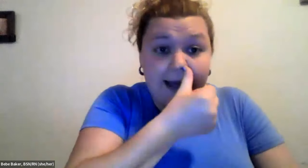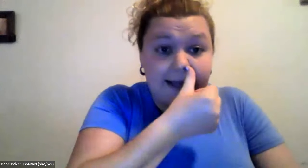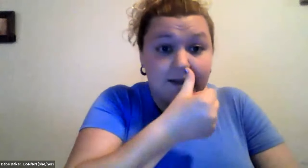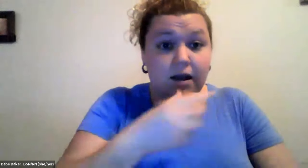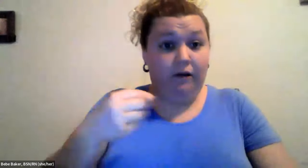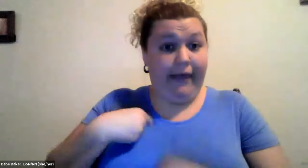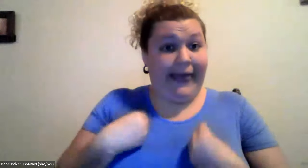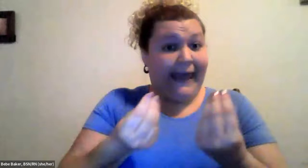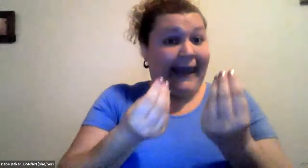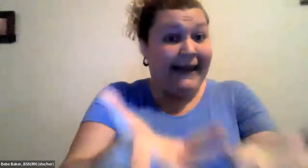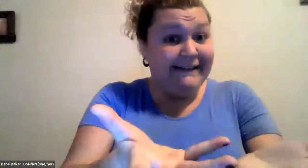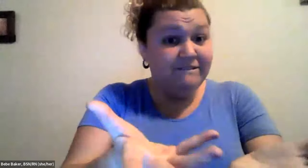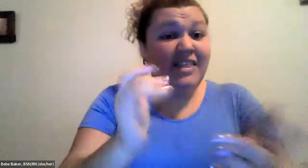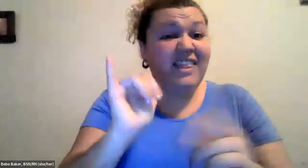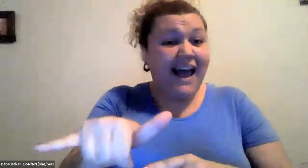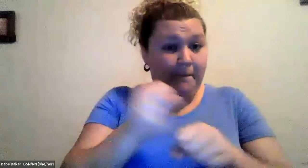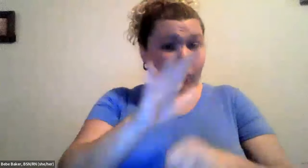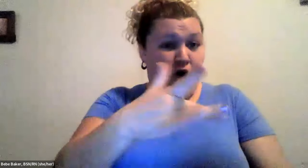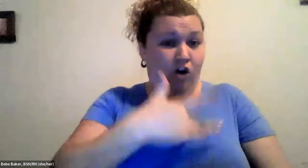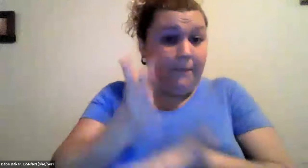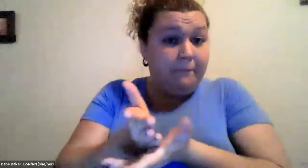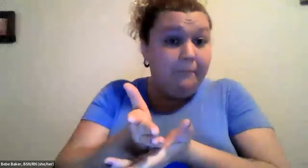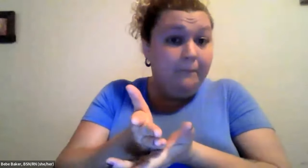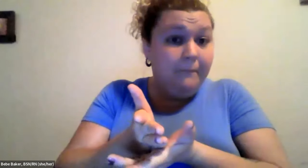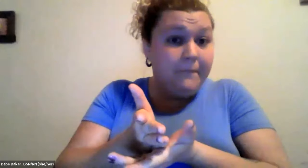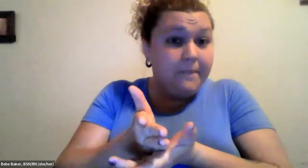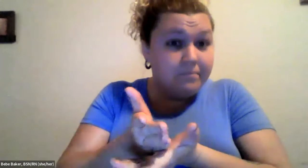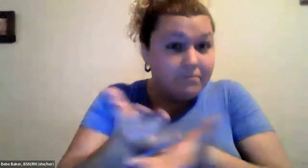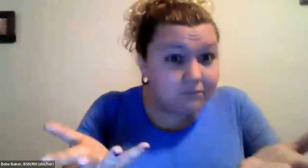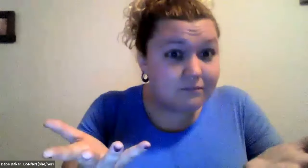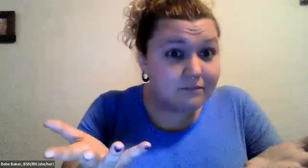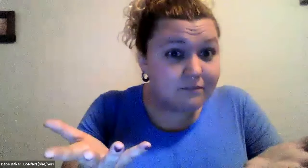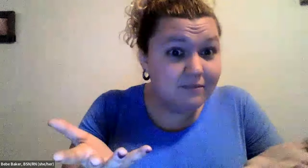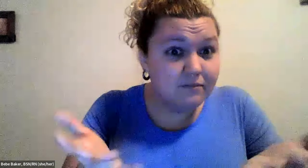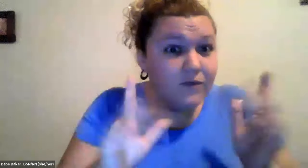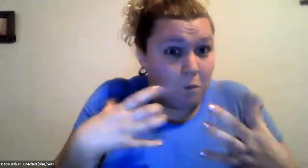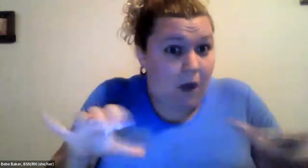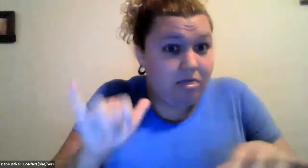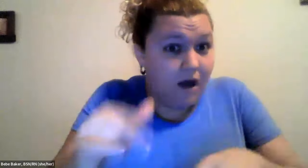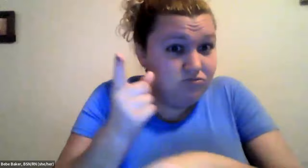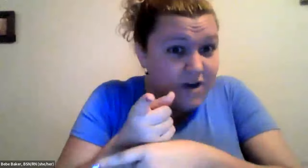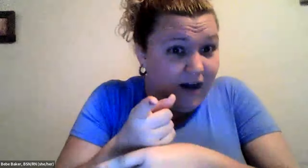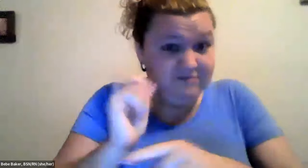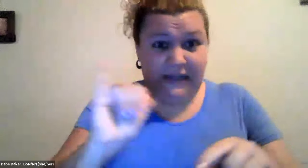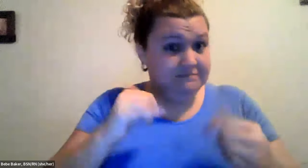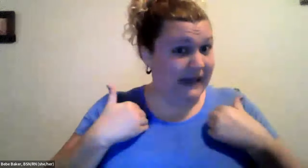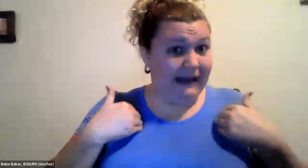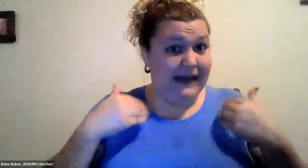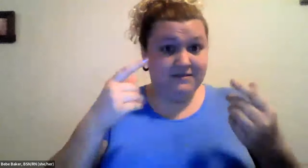Cristine Saunders: So, but if you use cocaine and I were to give you that medication, it would actually make your heart stop and you don't want that right.